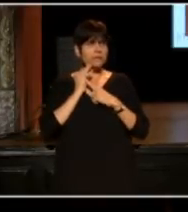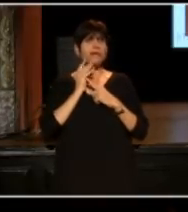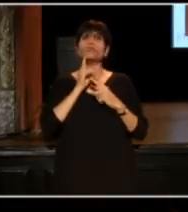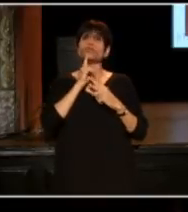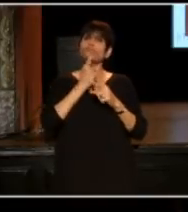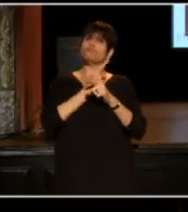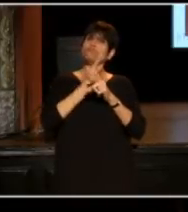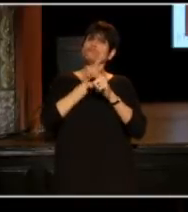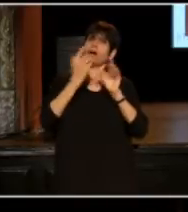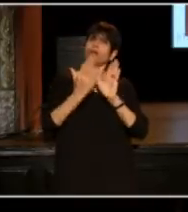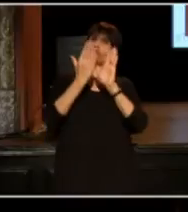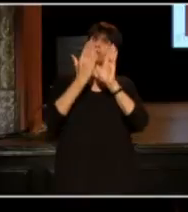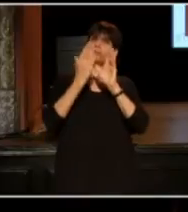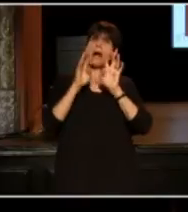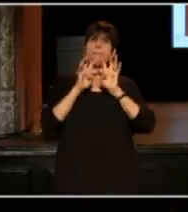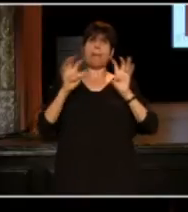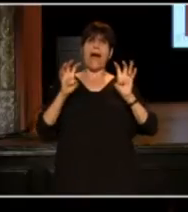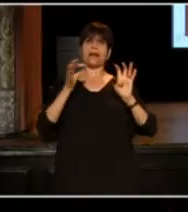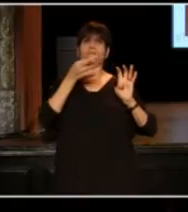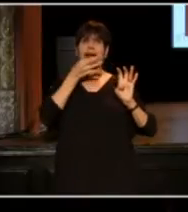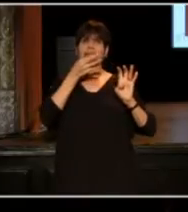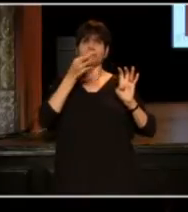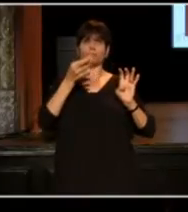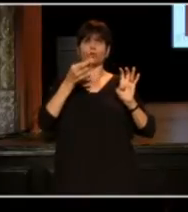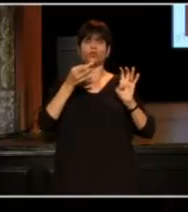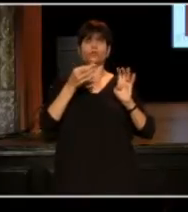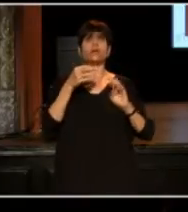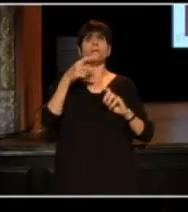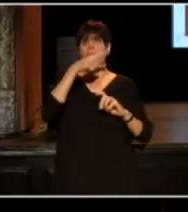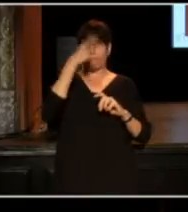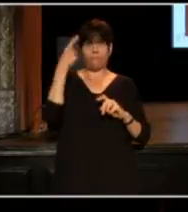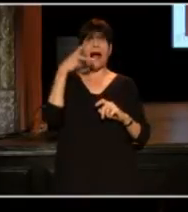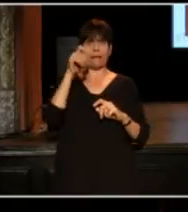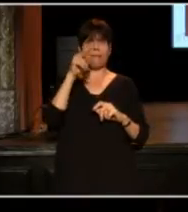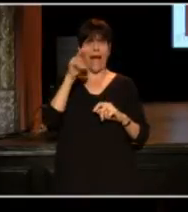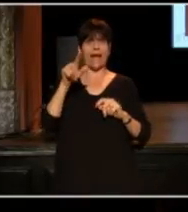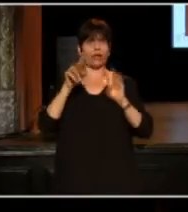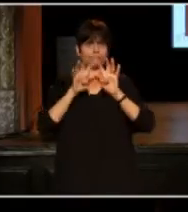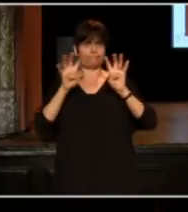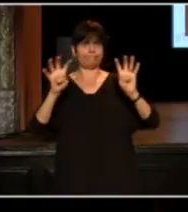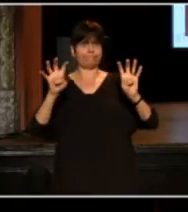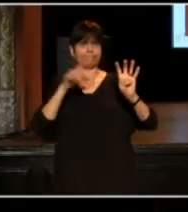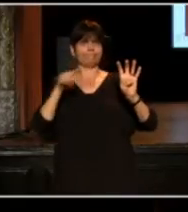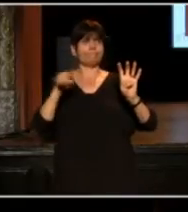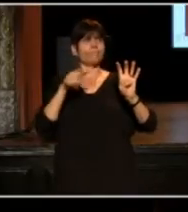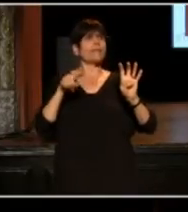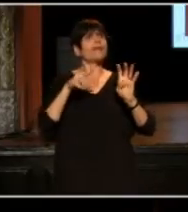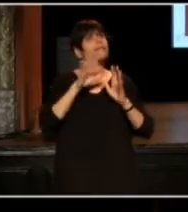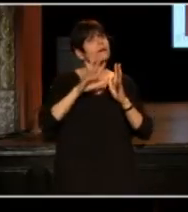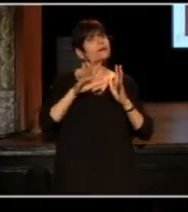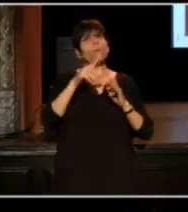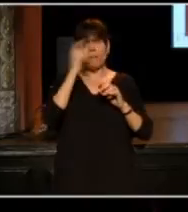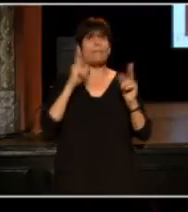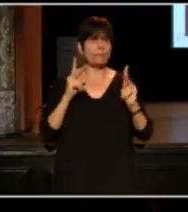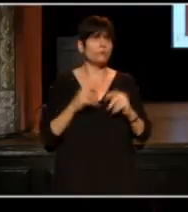so I built a panel of experts, who I called, "my black panel". And these were black people.